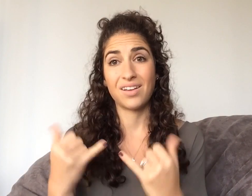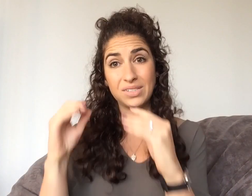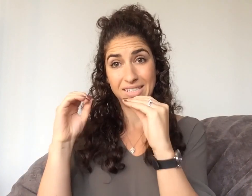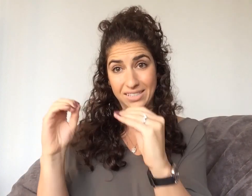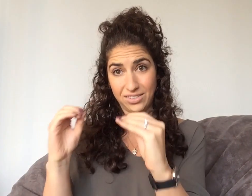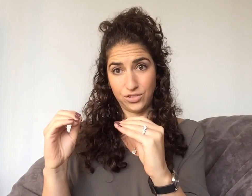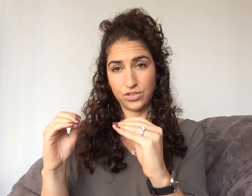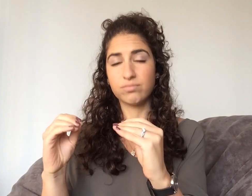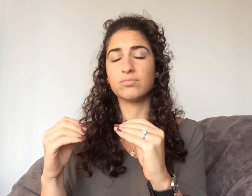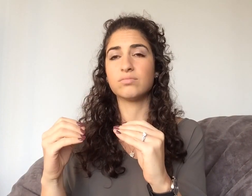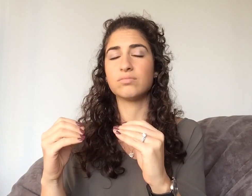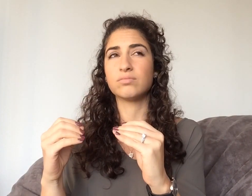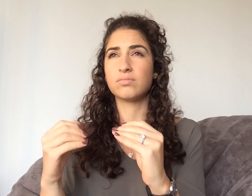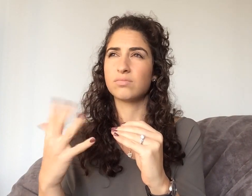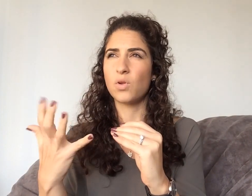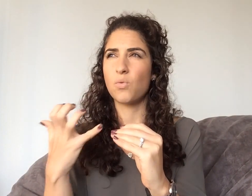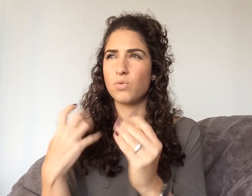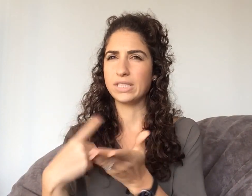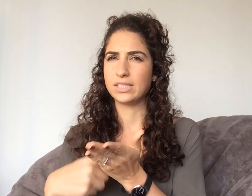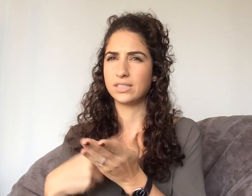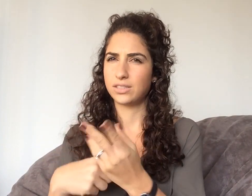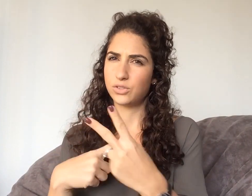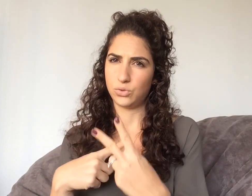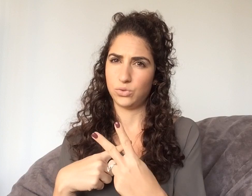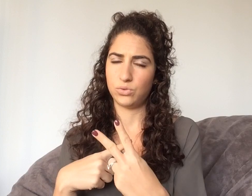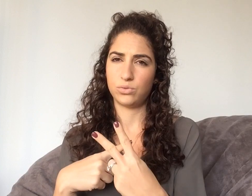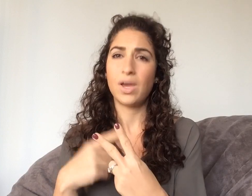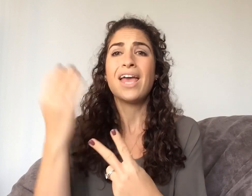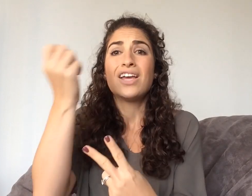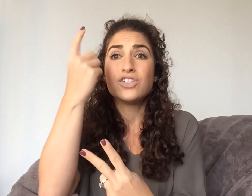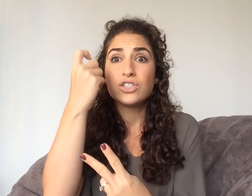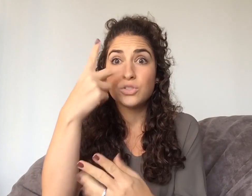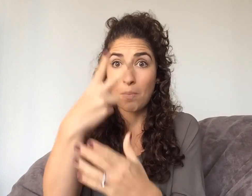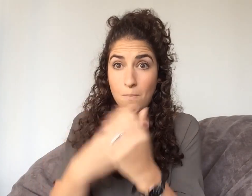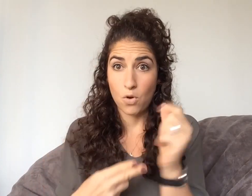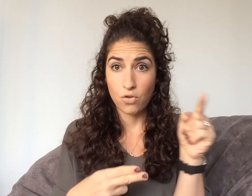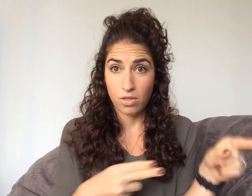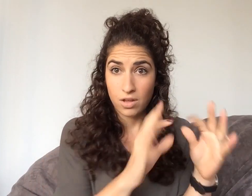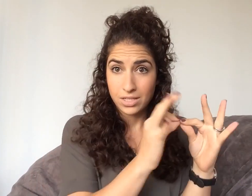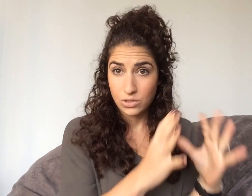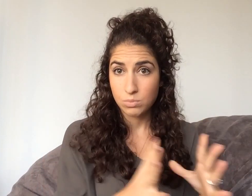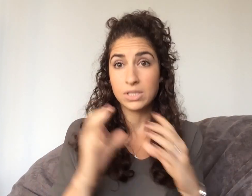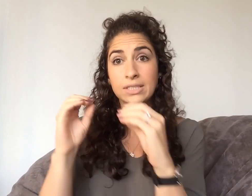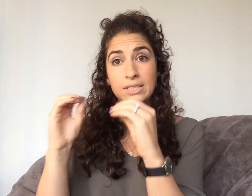teach. Now teaching, I want to discuss two types... and understand that both